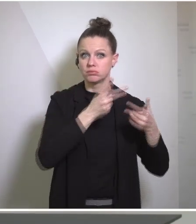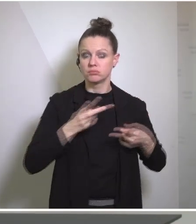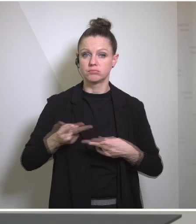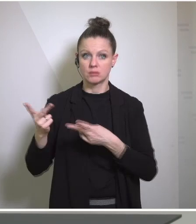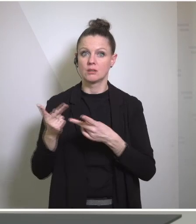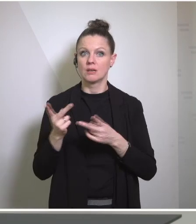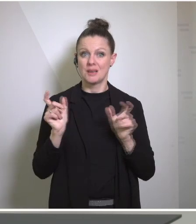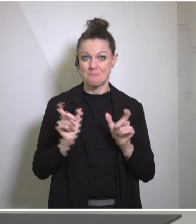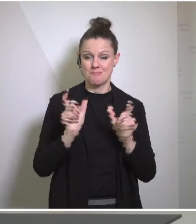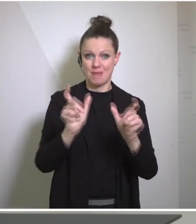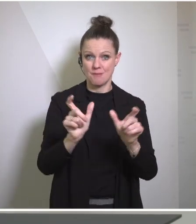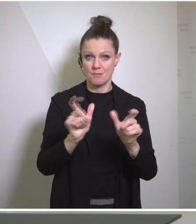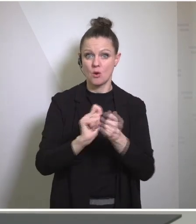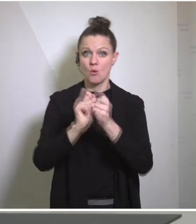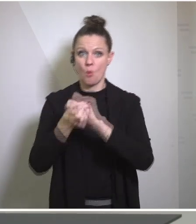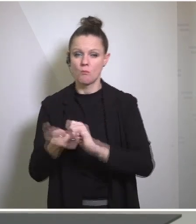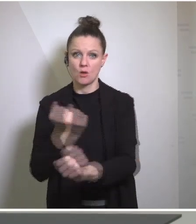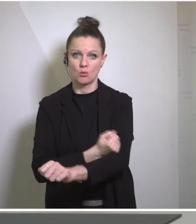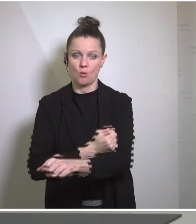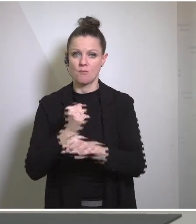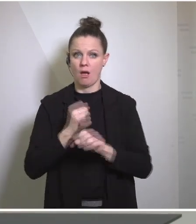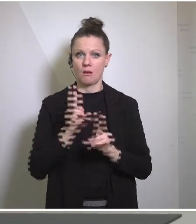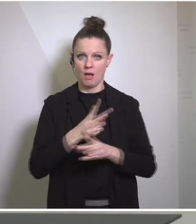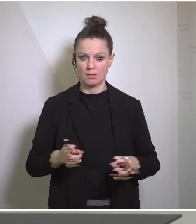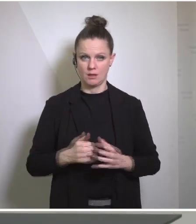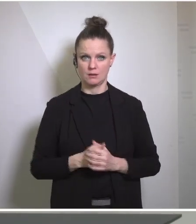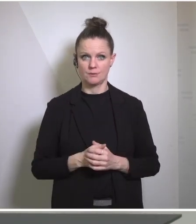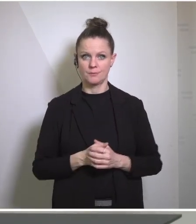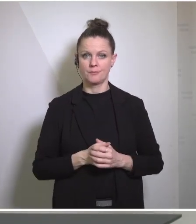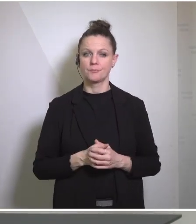and turned into something like fentanyl. We'll sponsor a resolution on overdose prevention and